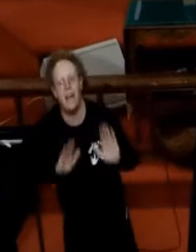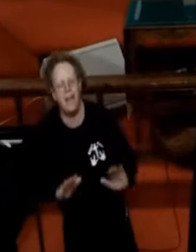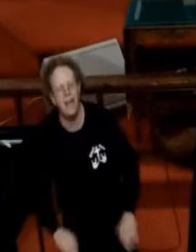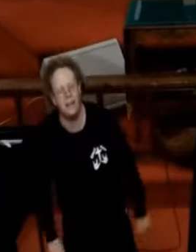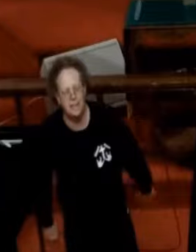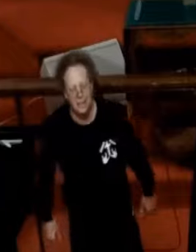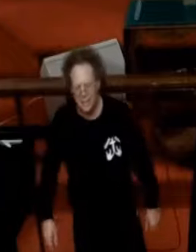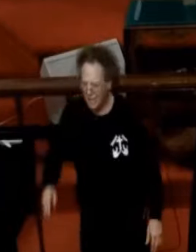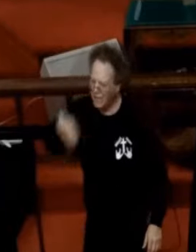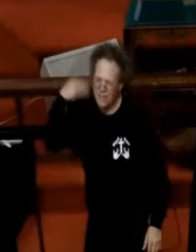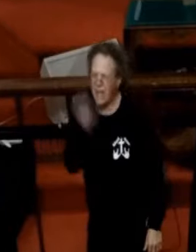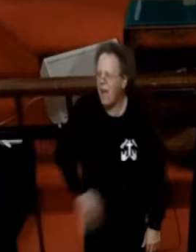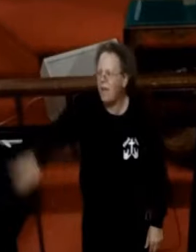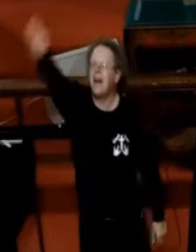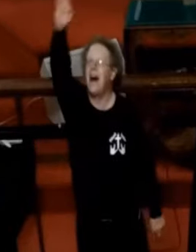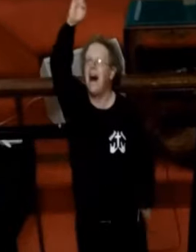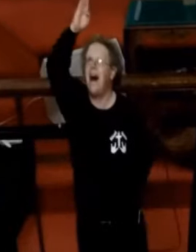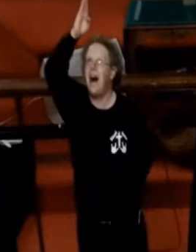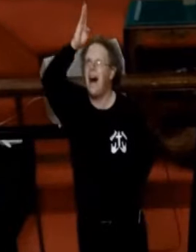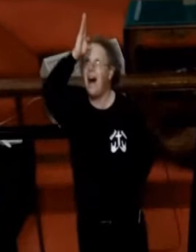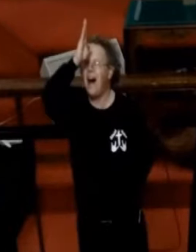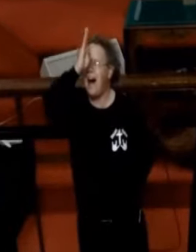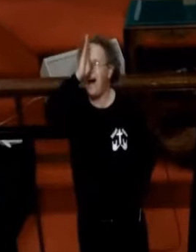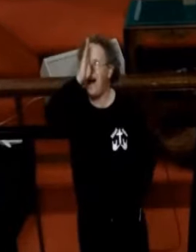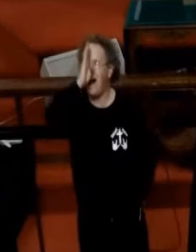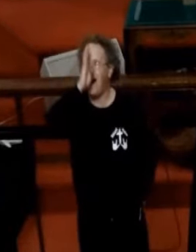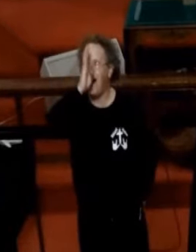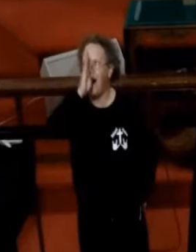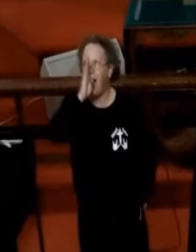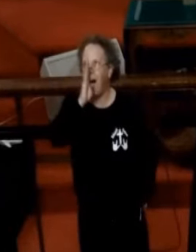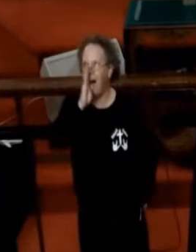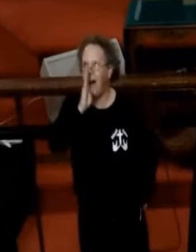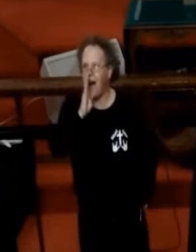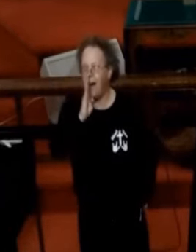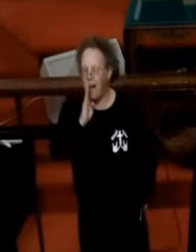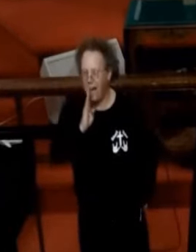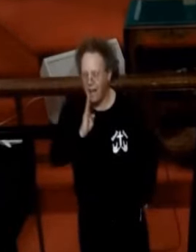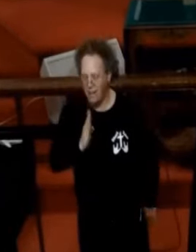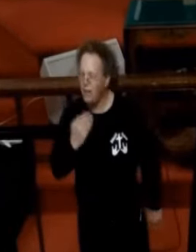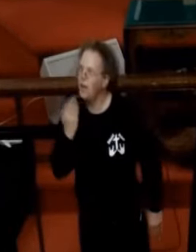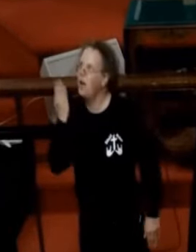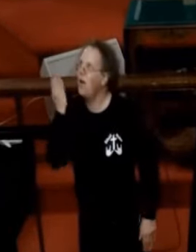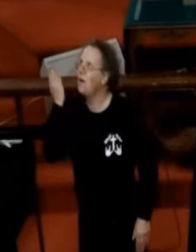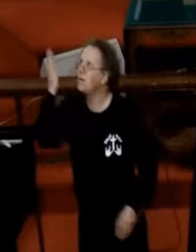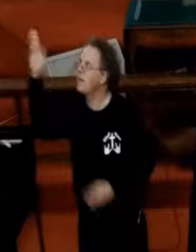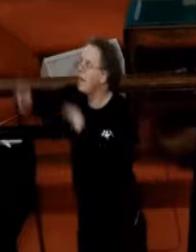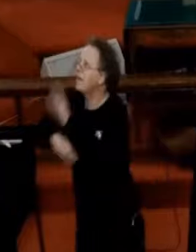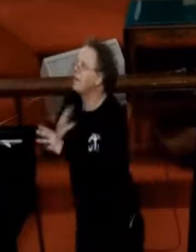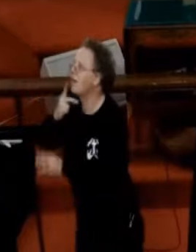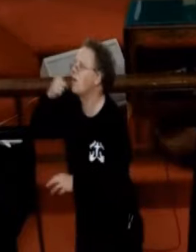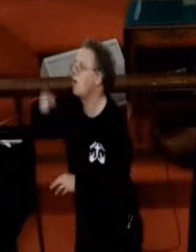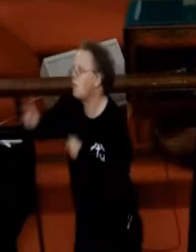Is our God The whole world sings